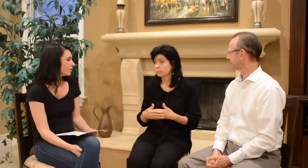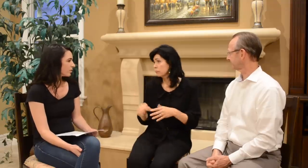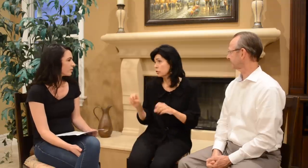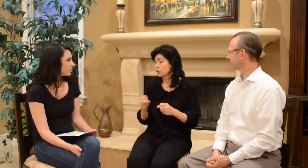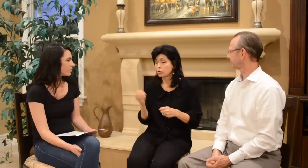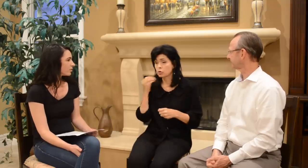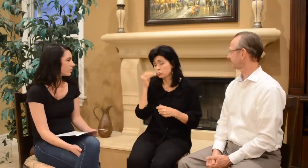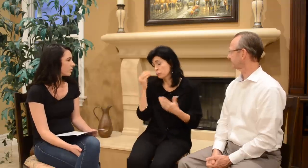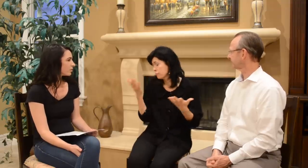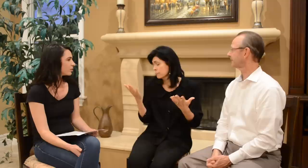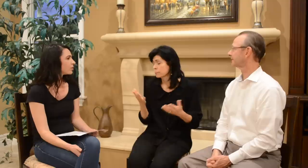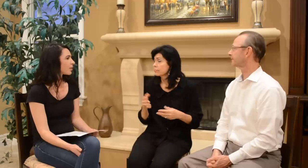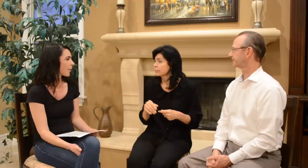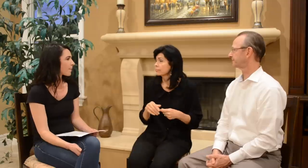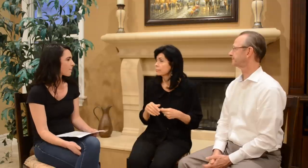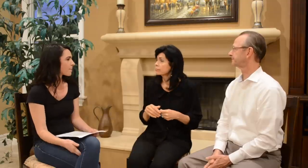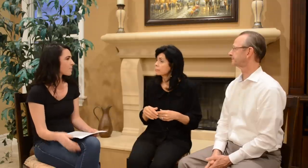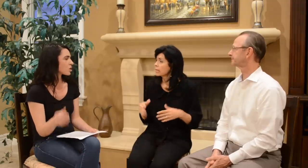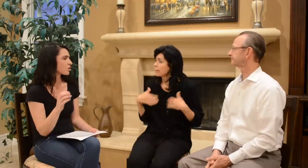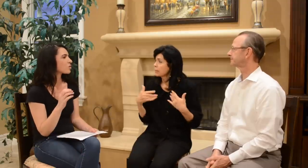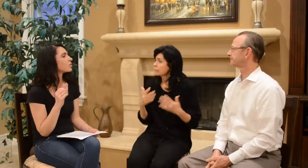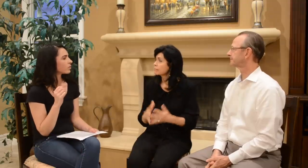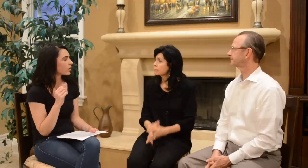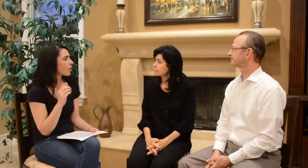and we took you home. Happy!